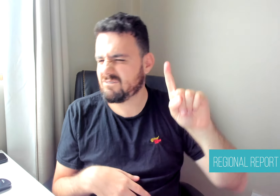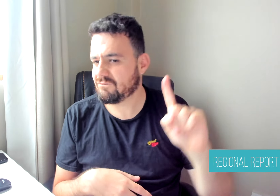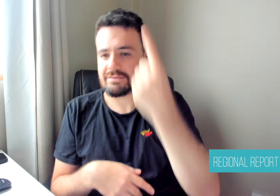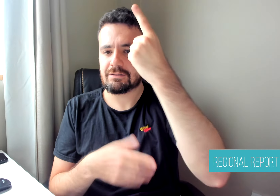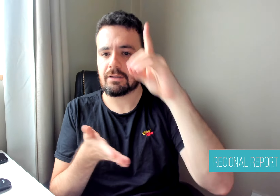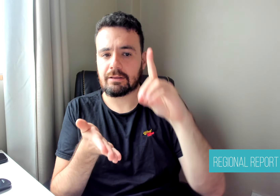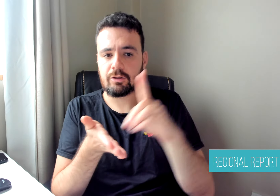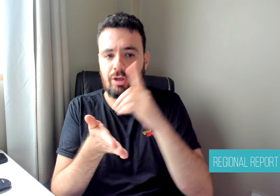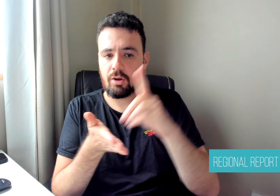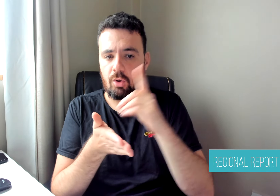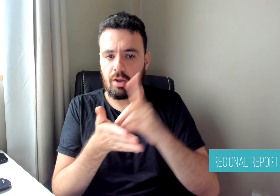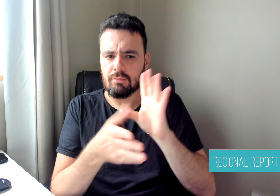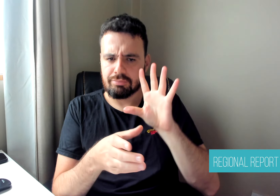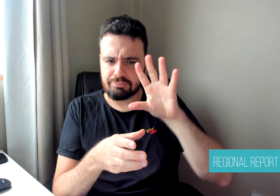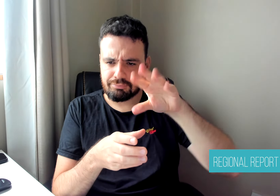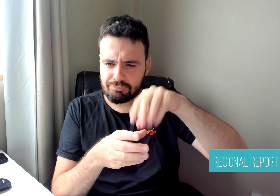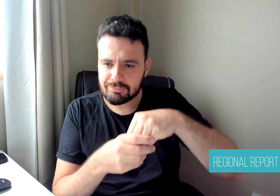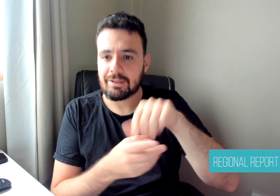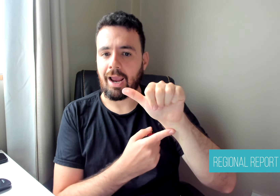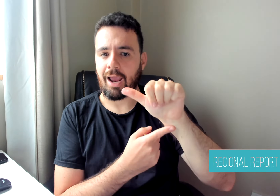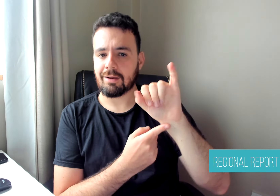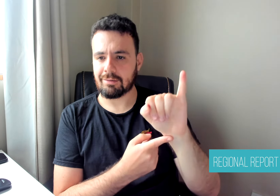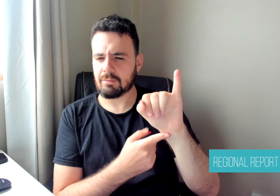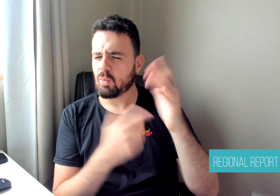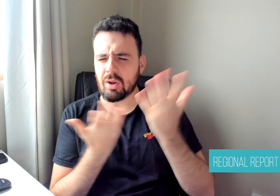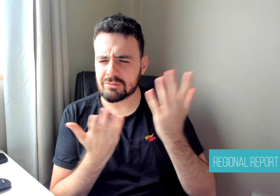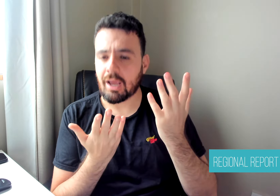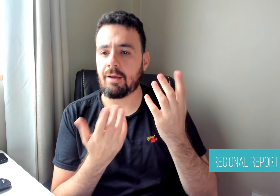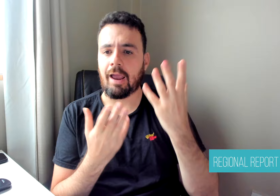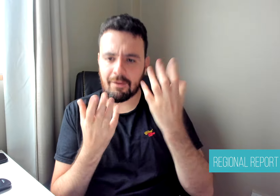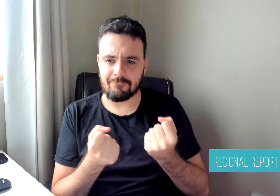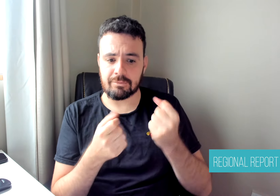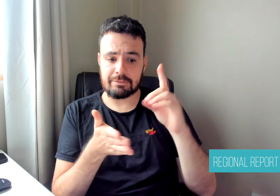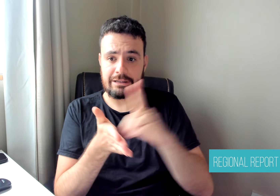with their correspondence in Peruvian sign language (LSP).